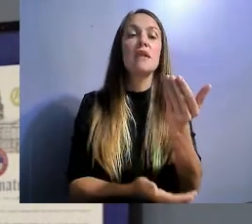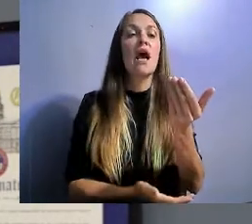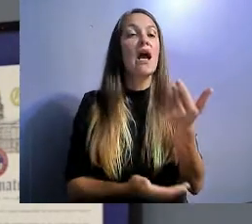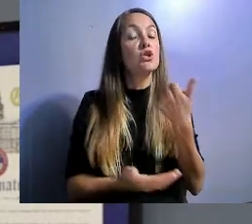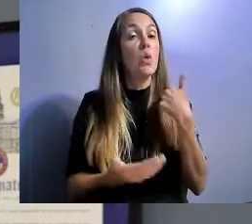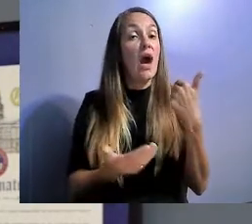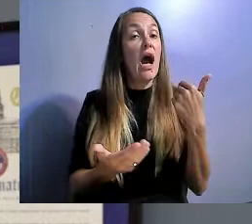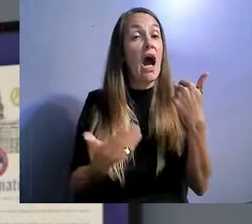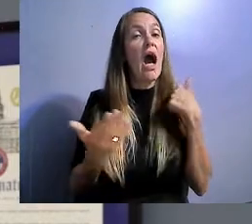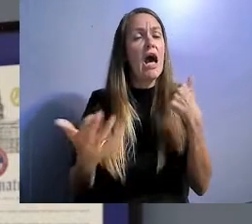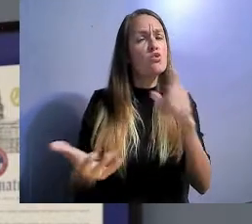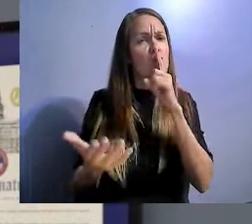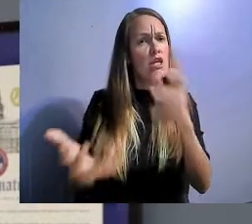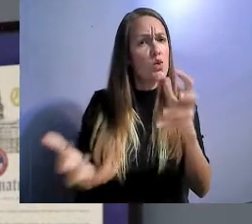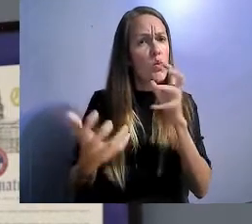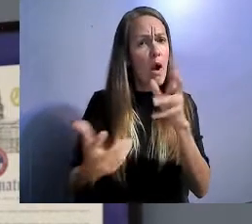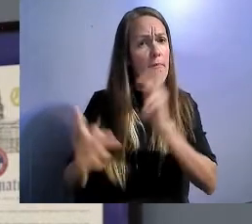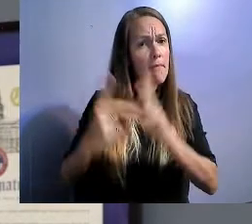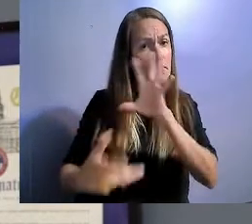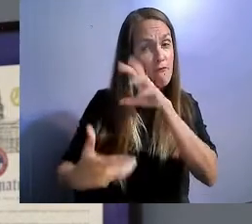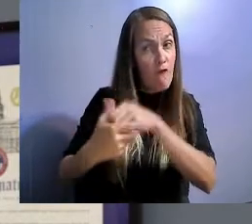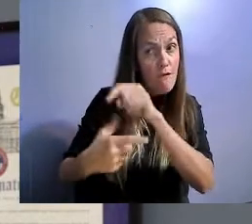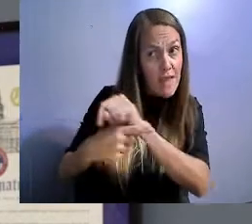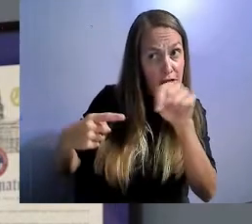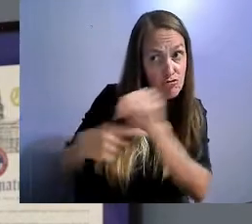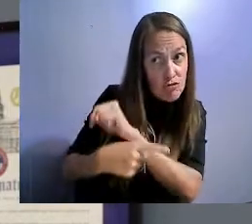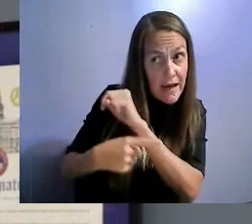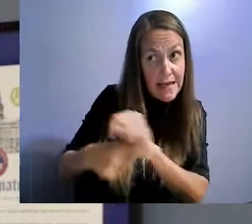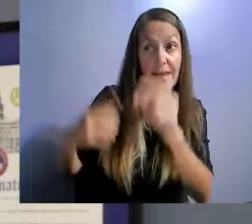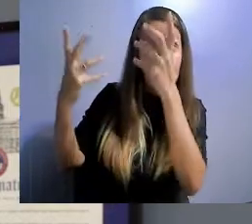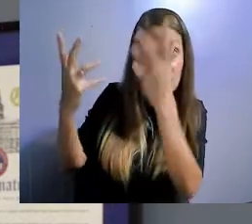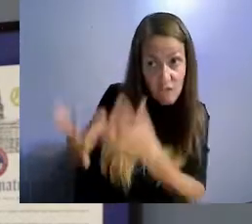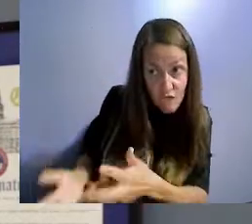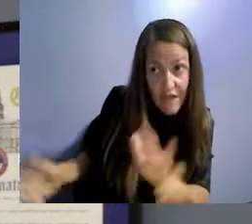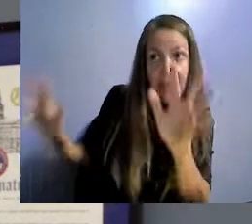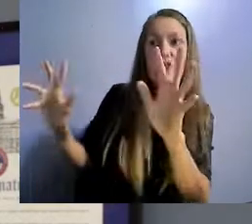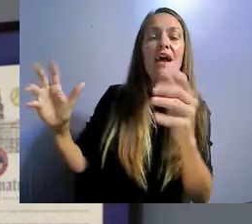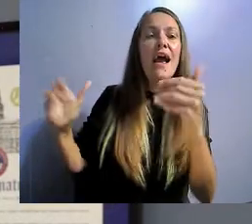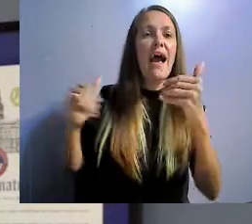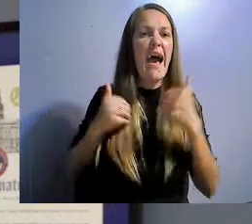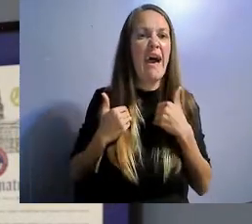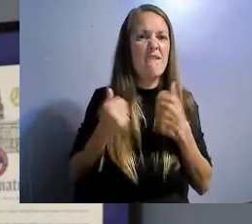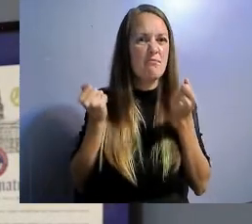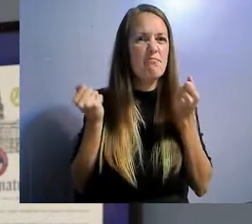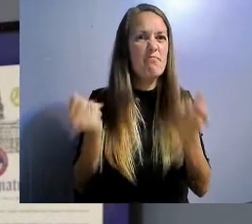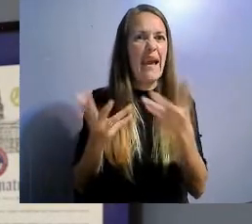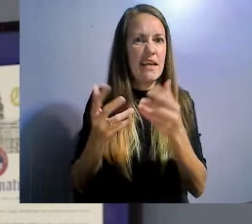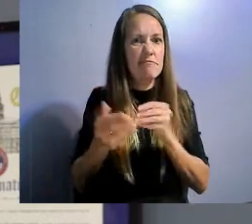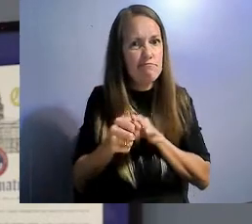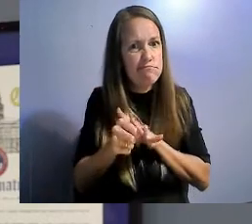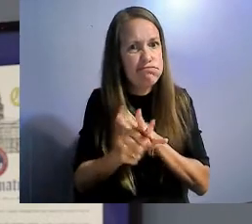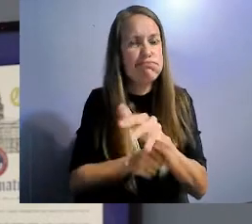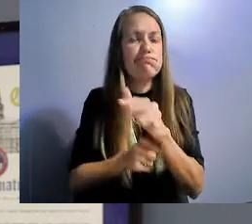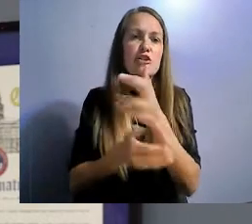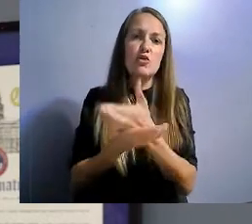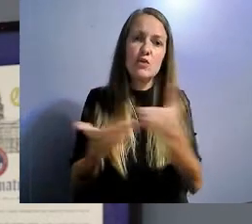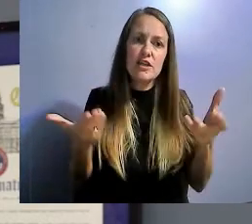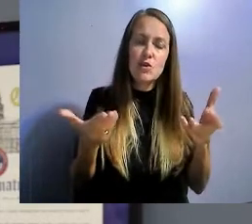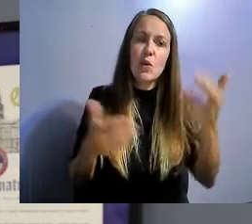practical, usable resources that they know how to use and are excited to use in their own advocacy efforts.